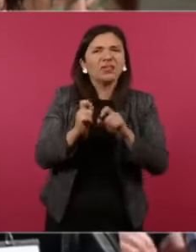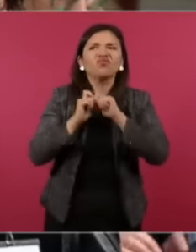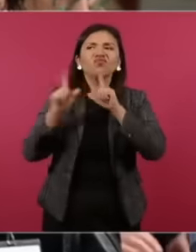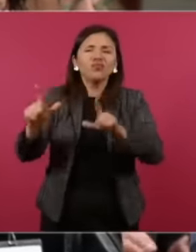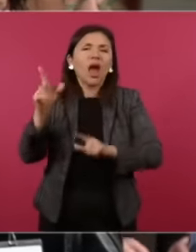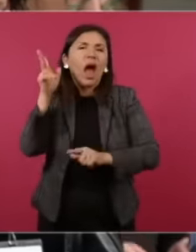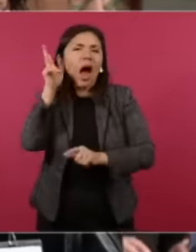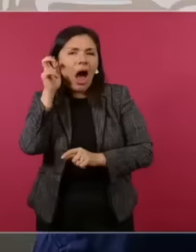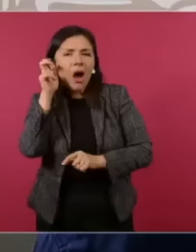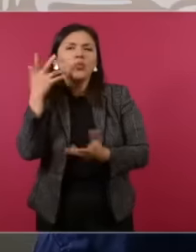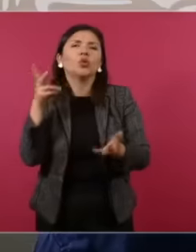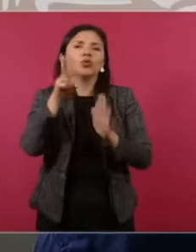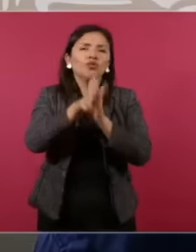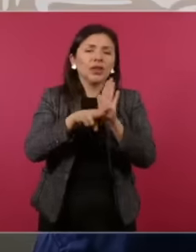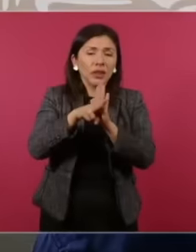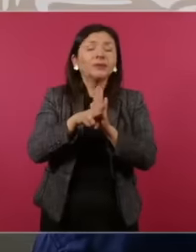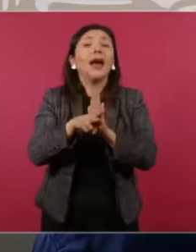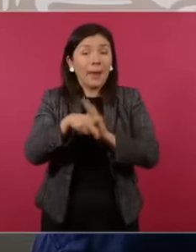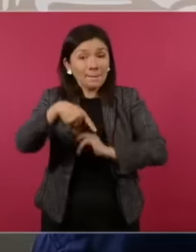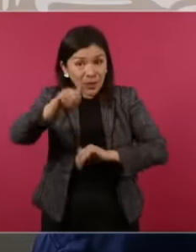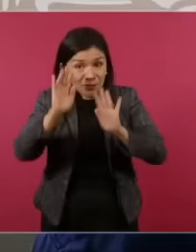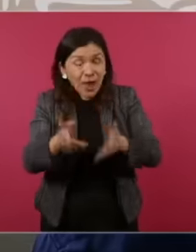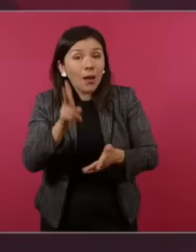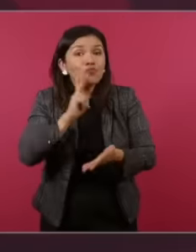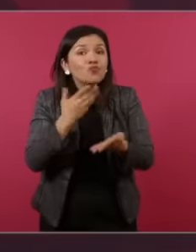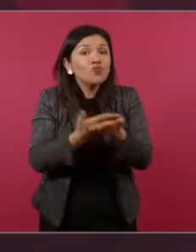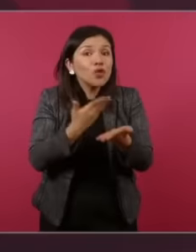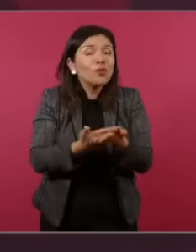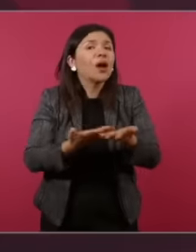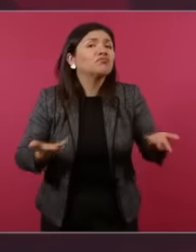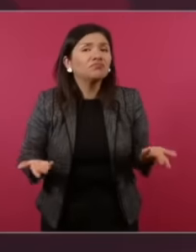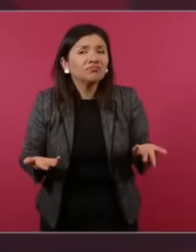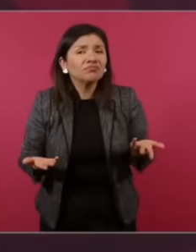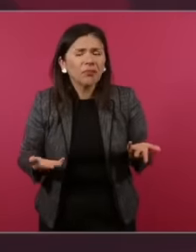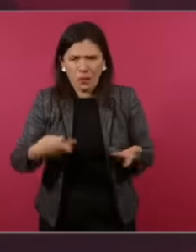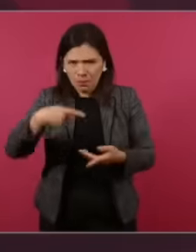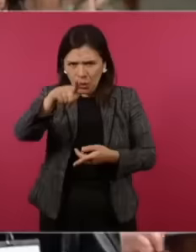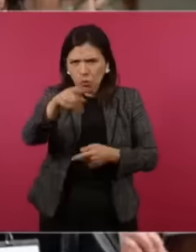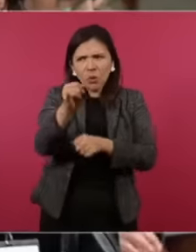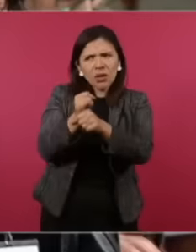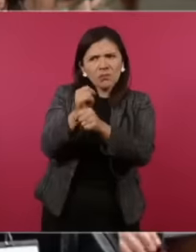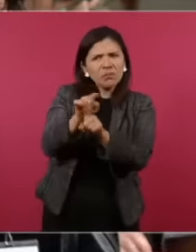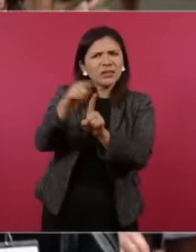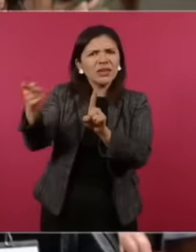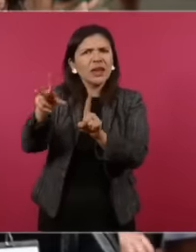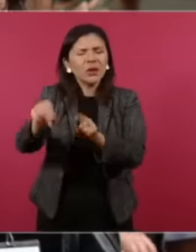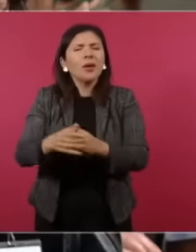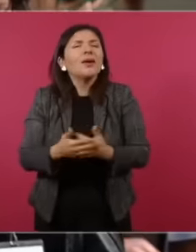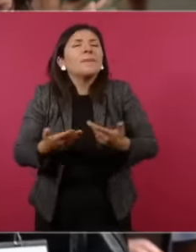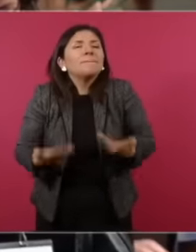You haven't done anything because you don't present evidence but you don't investigate it for what. How